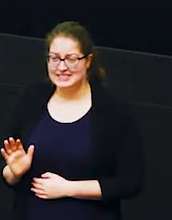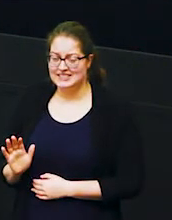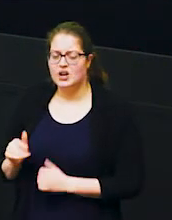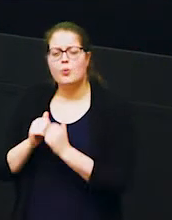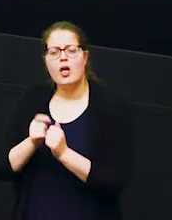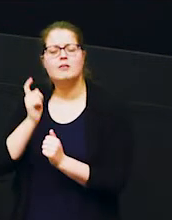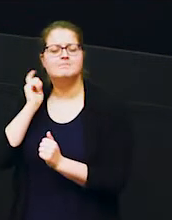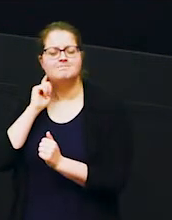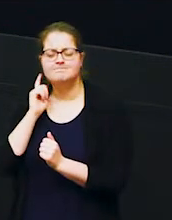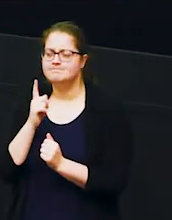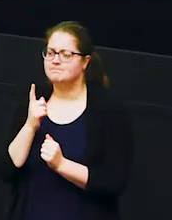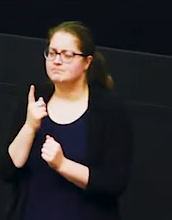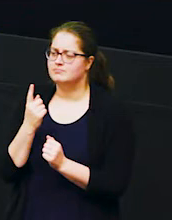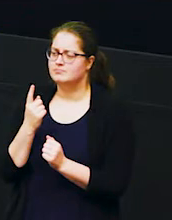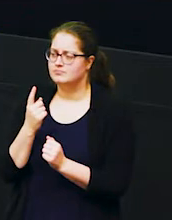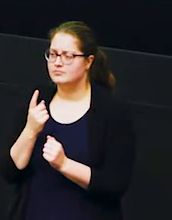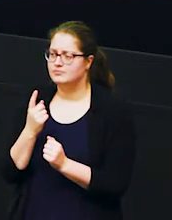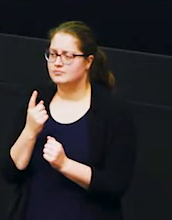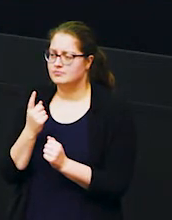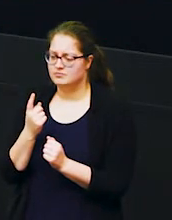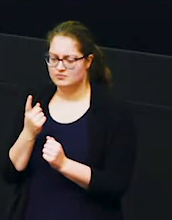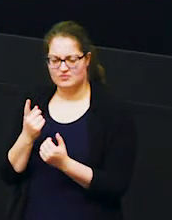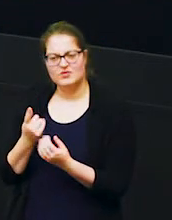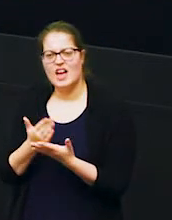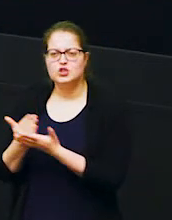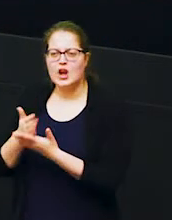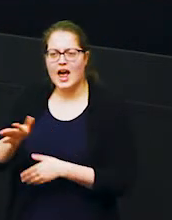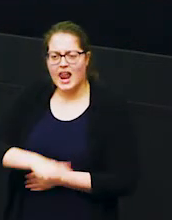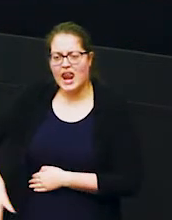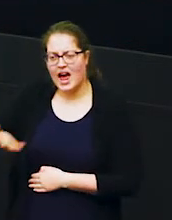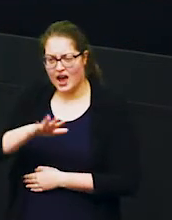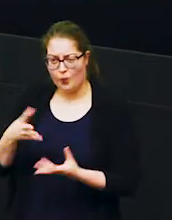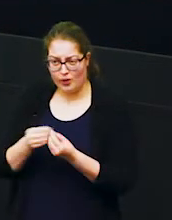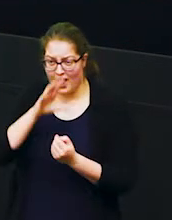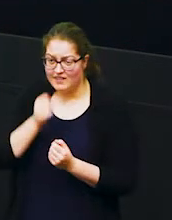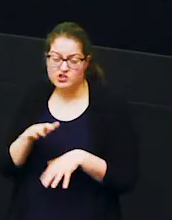the people that are sharing the landscape with elephants also struggle when the rains are late